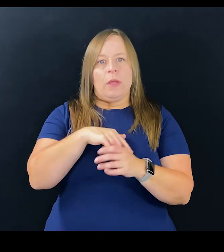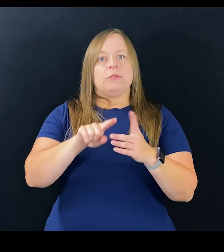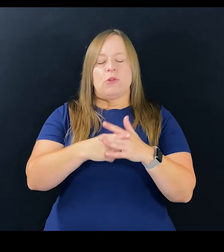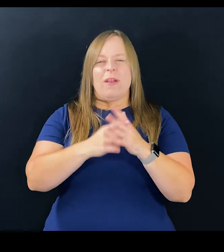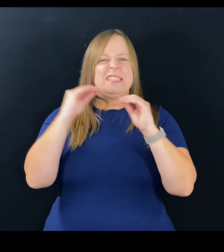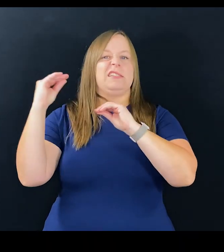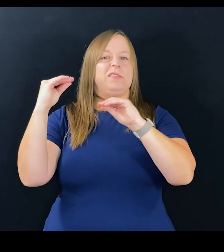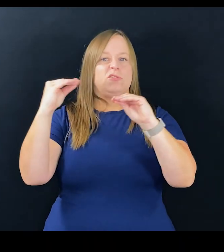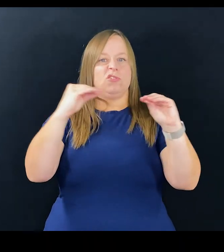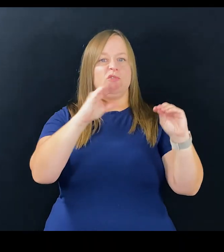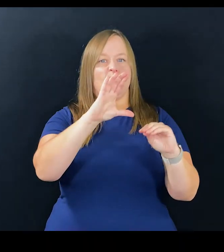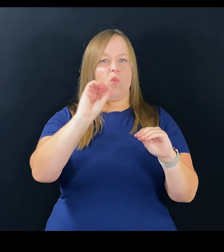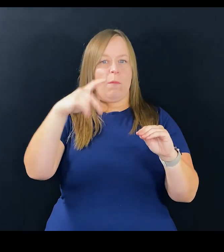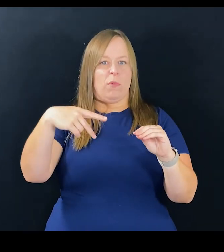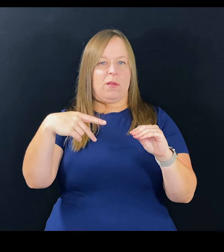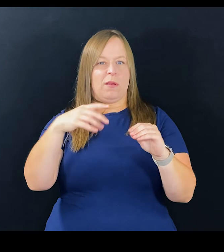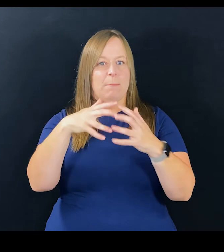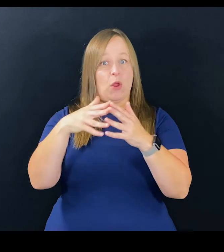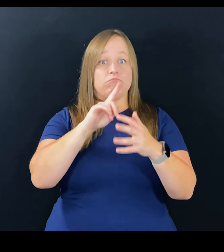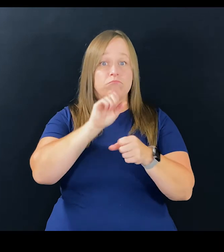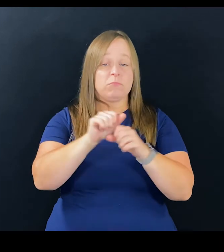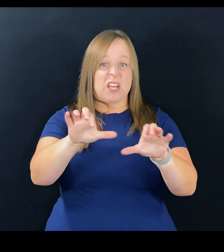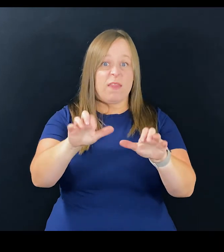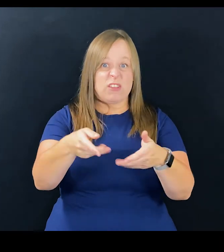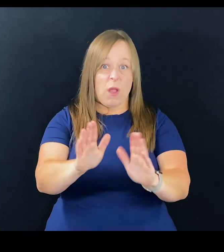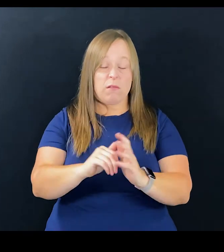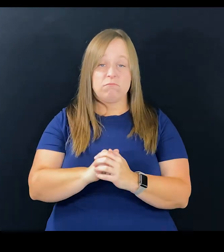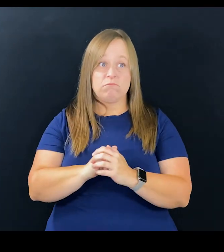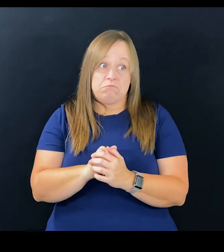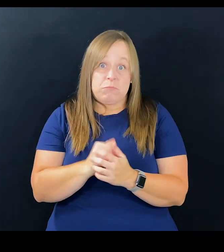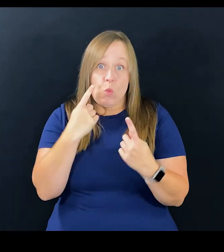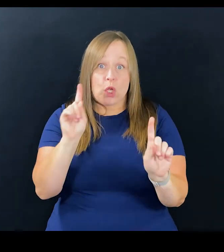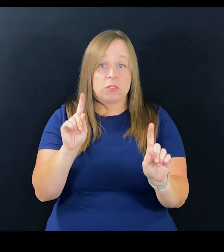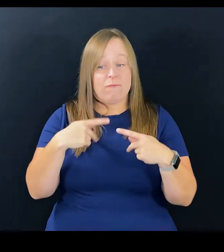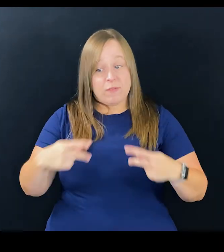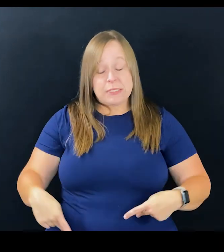And I think we have started to teach corporate America that it can be done this way.